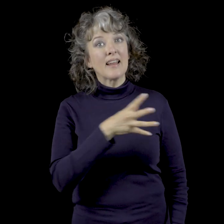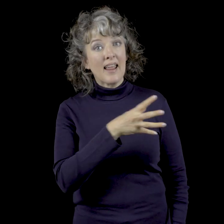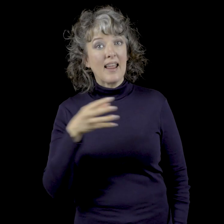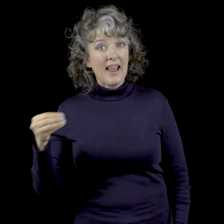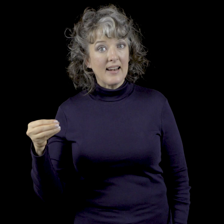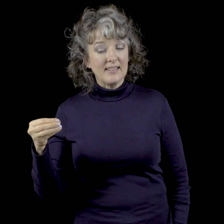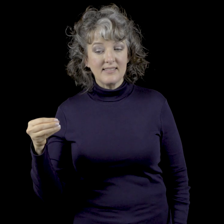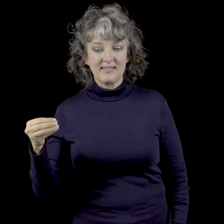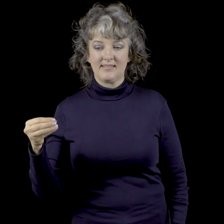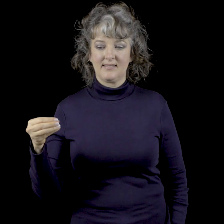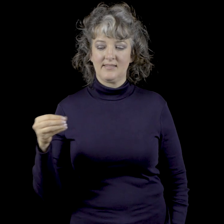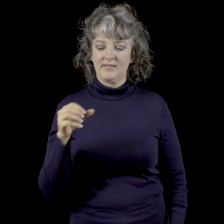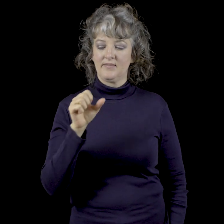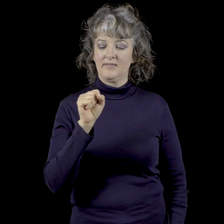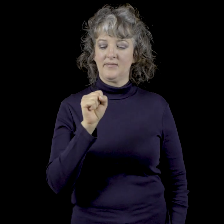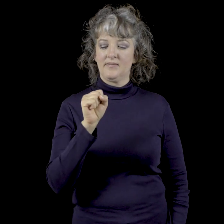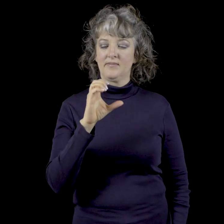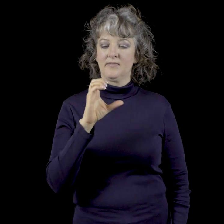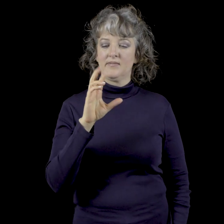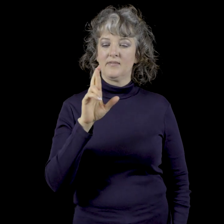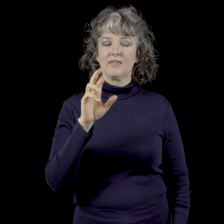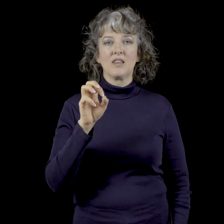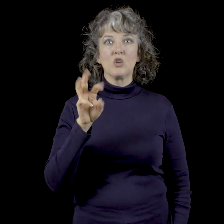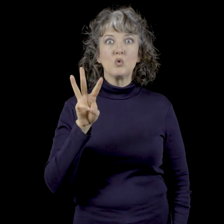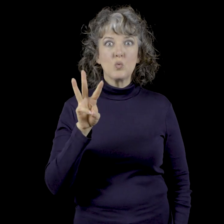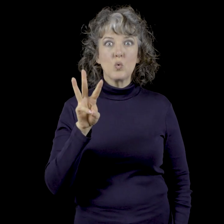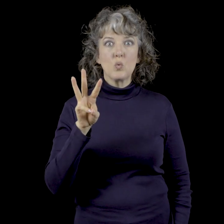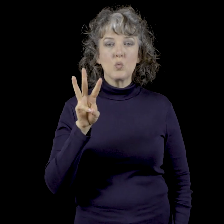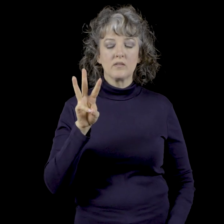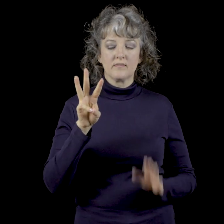Also S-C-R-E-W